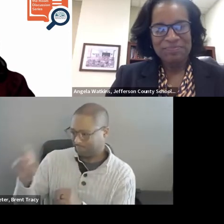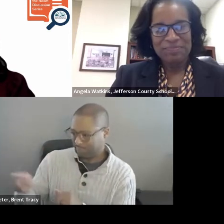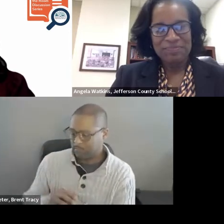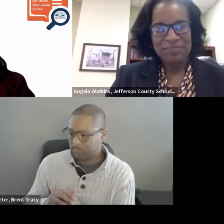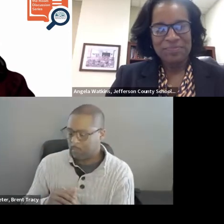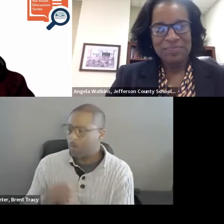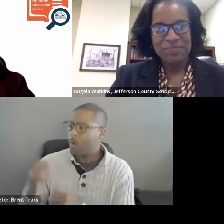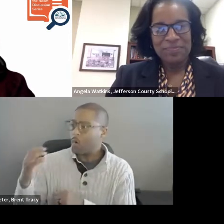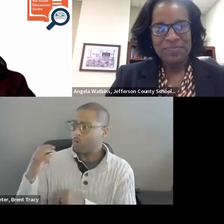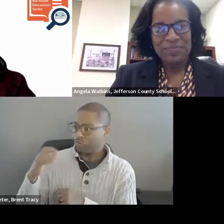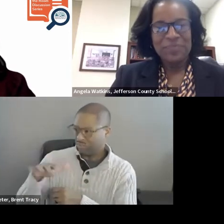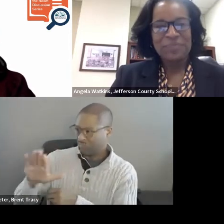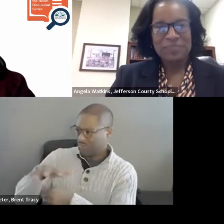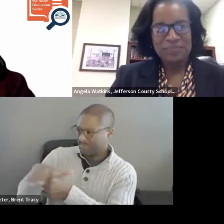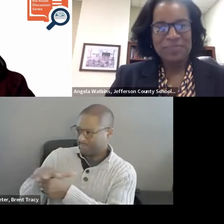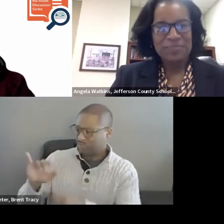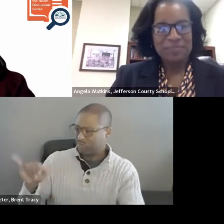improvements in teacher practice.